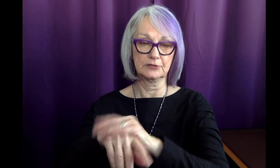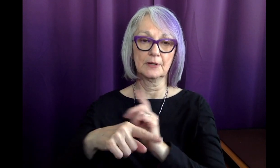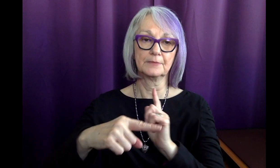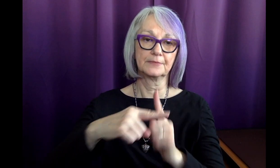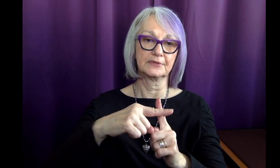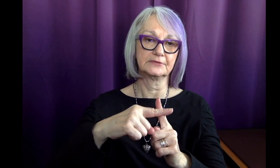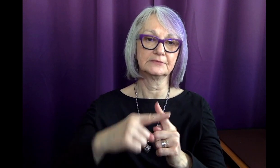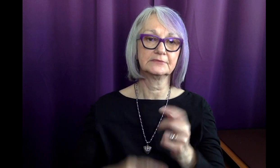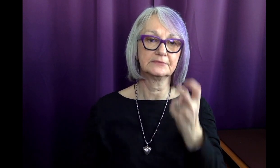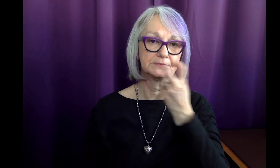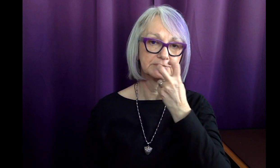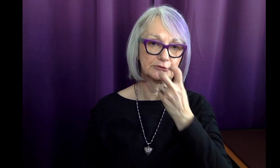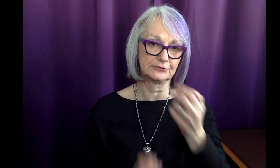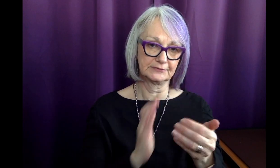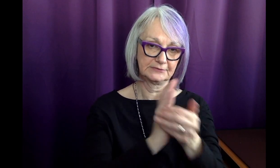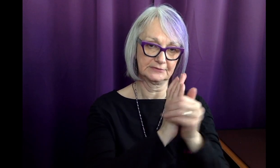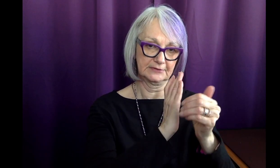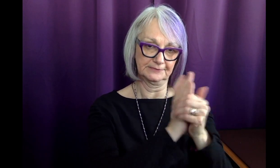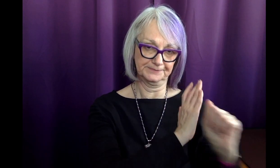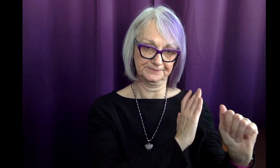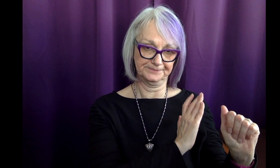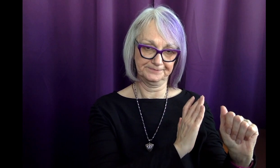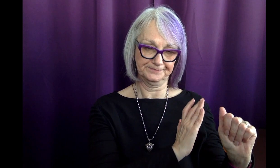as well as speech skills